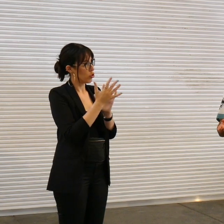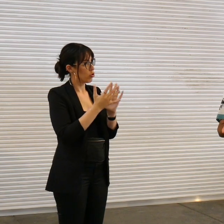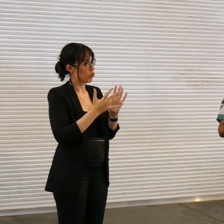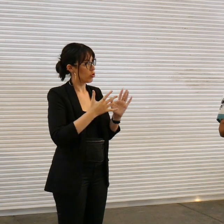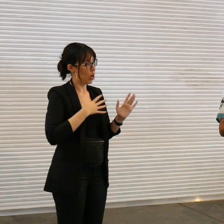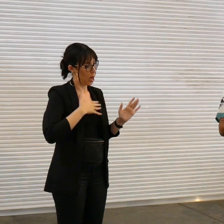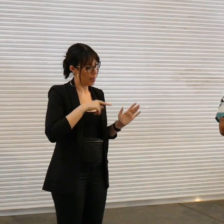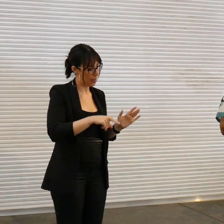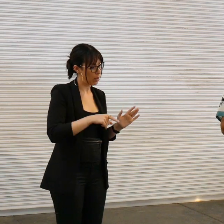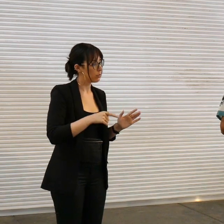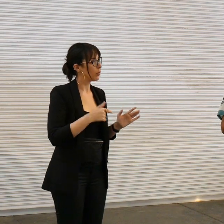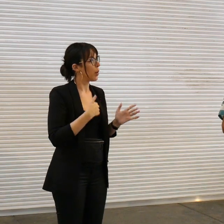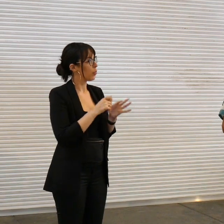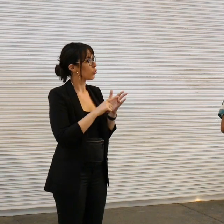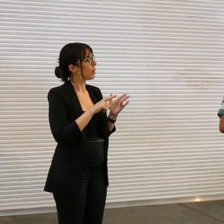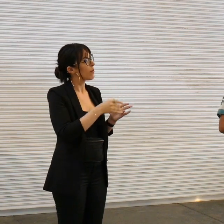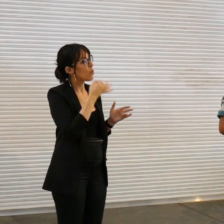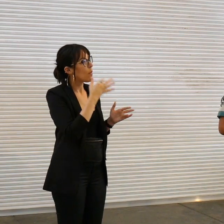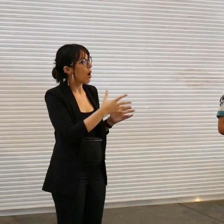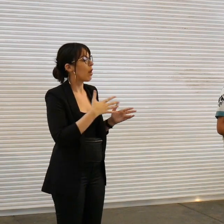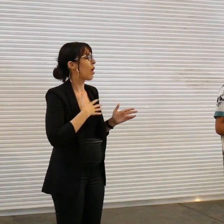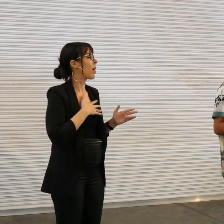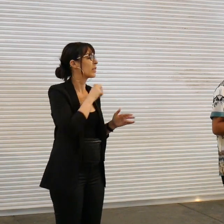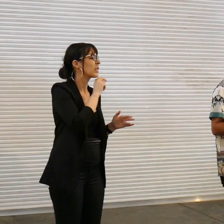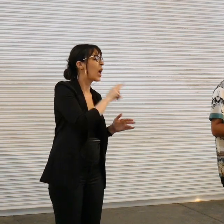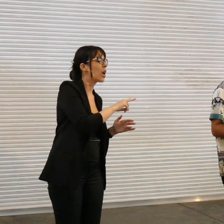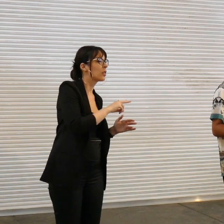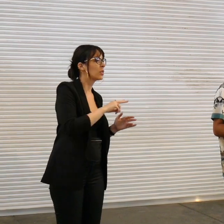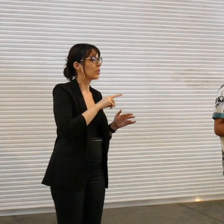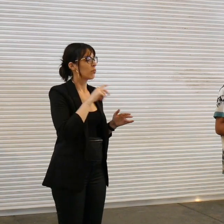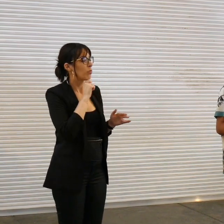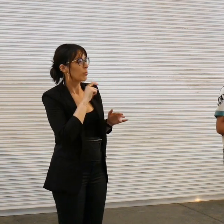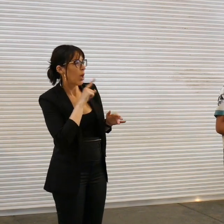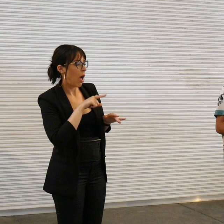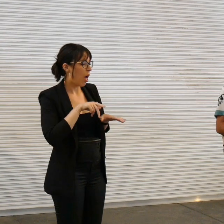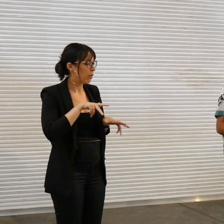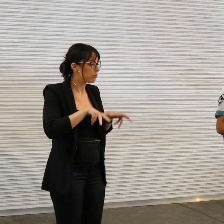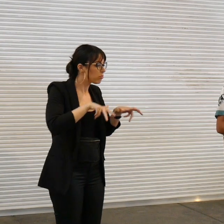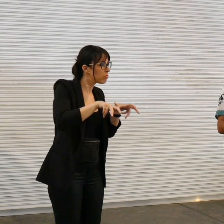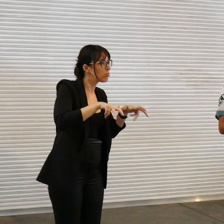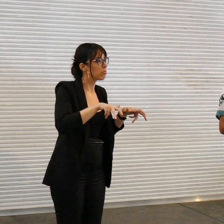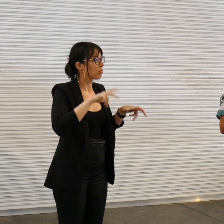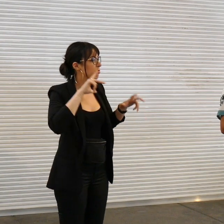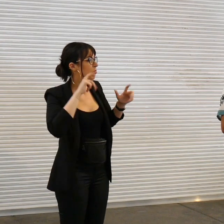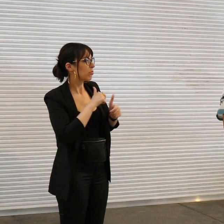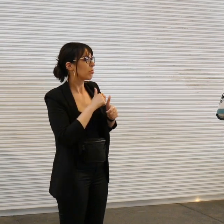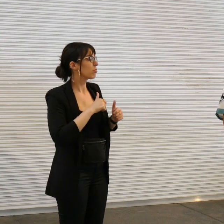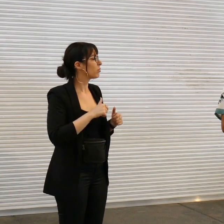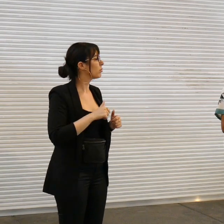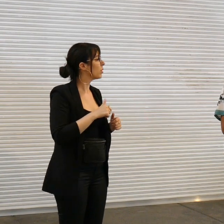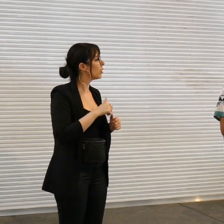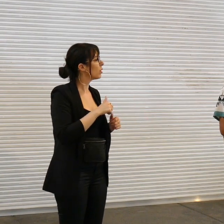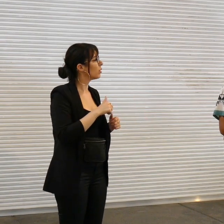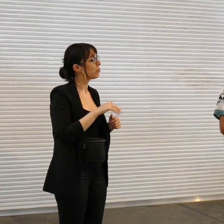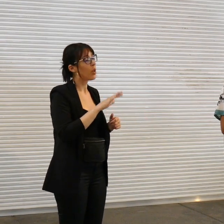a while I love snakes love reptiles all of it um not really meaning behind it unless